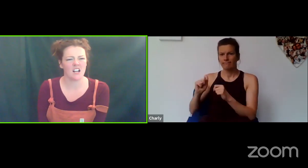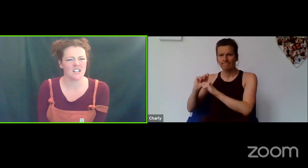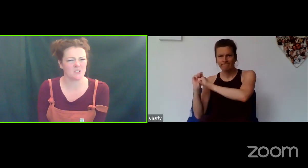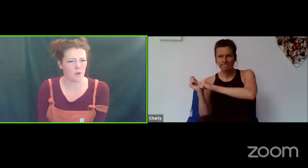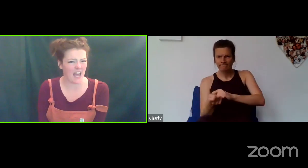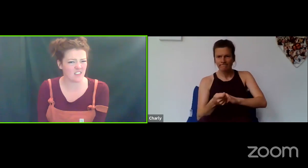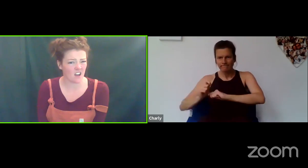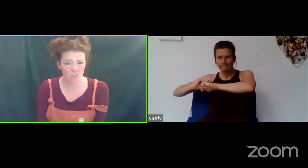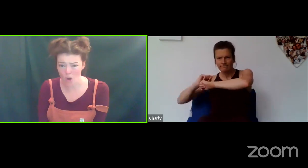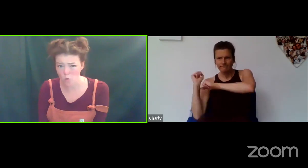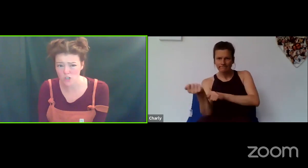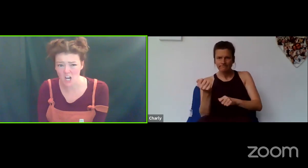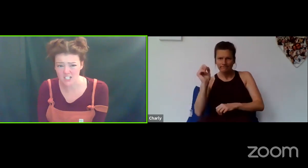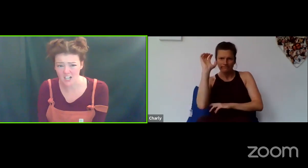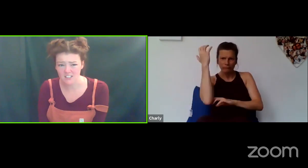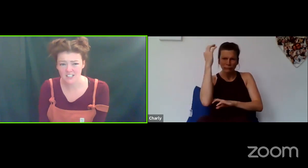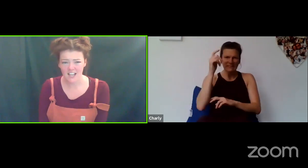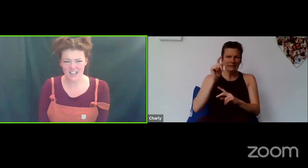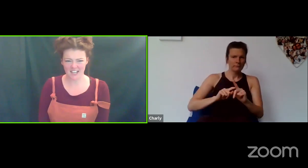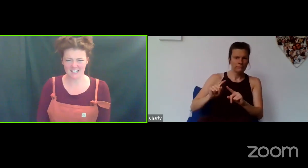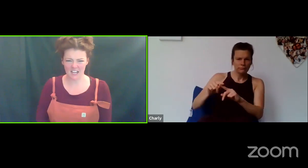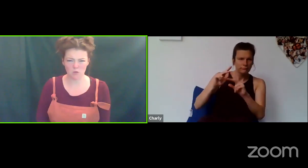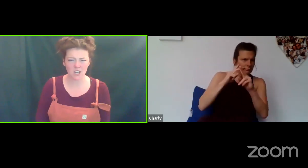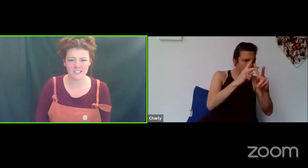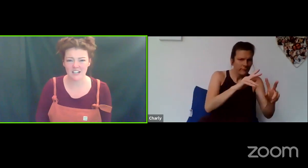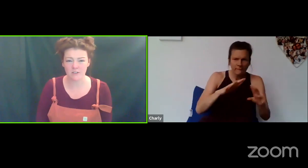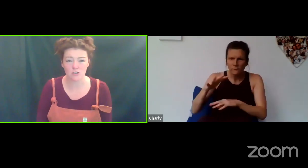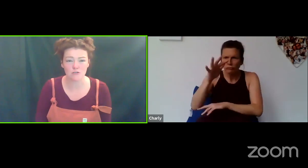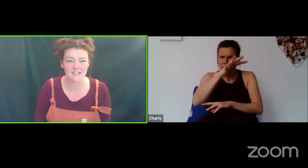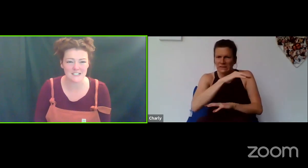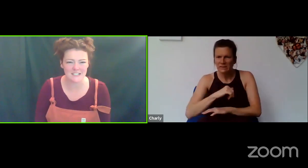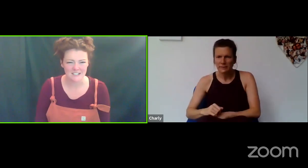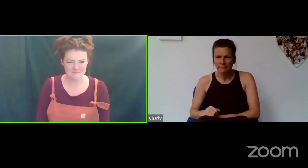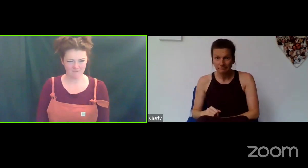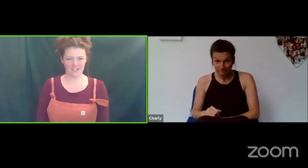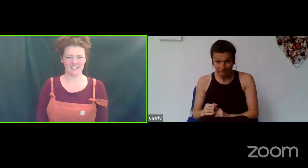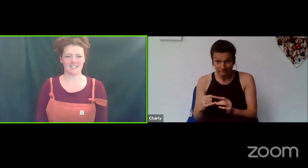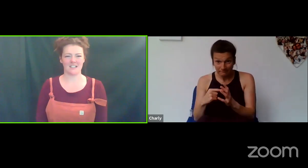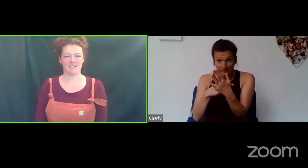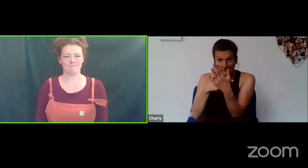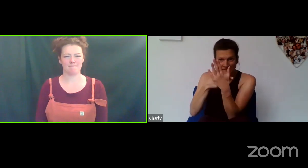And then, we had The Woodcutter. That's it! He was cutting down the trees. Fantastic!